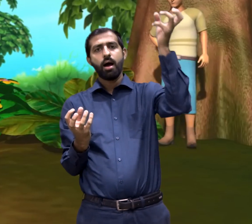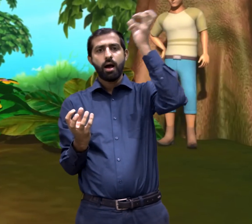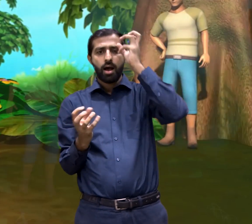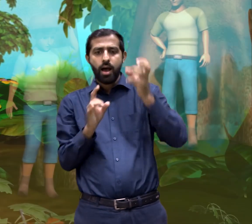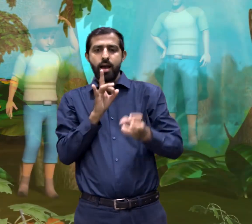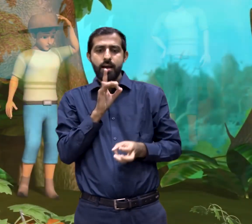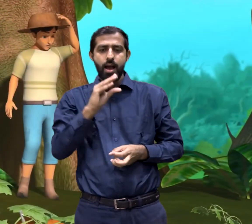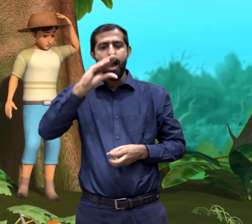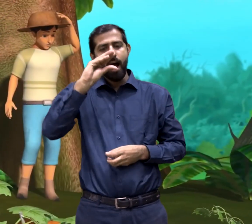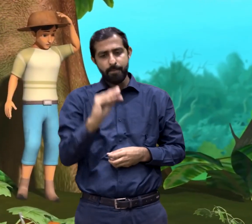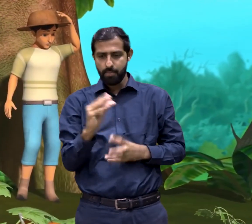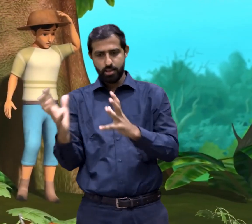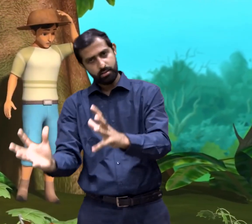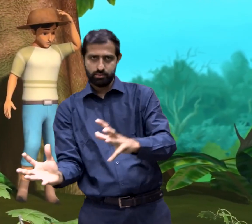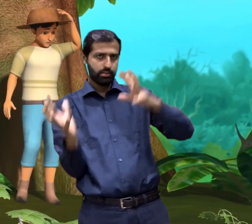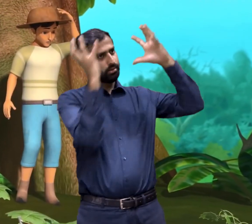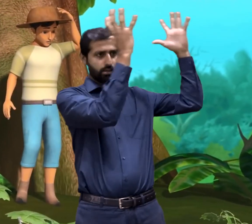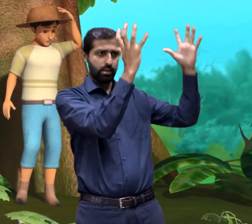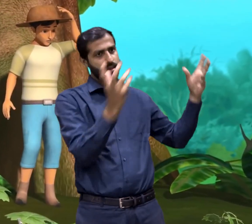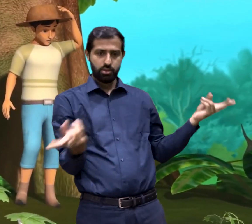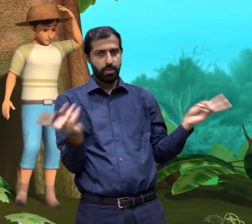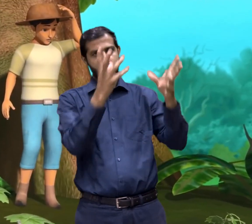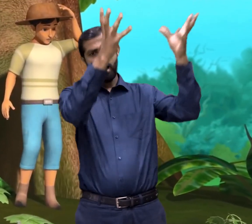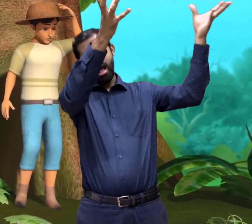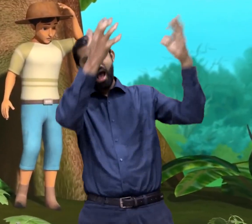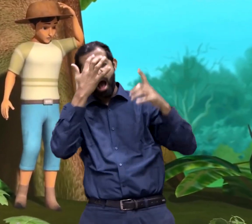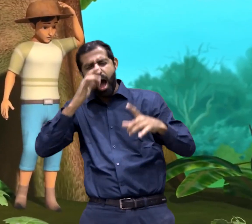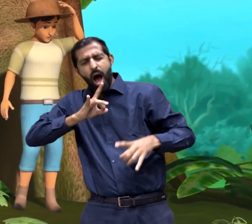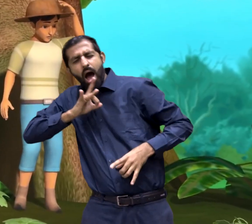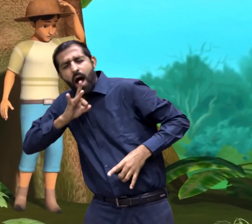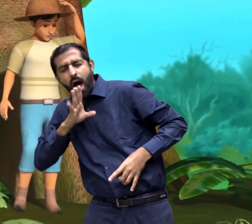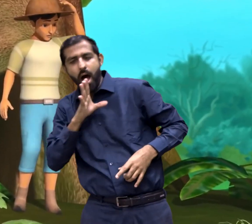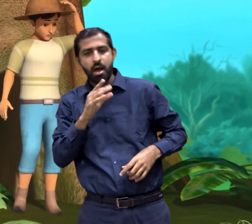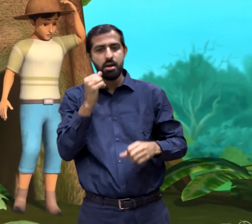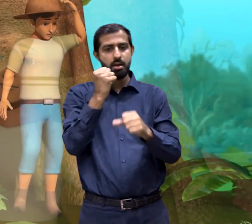realized something what had fallen on me was just a little orange ,what if